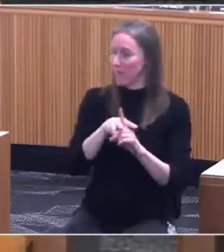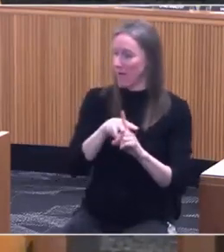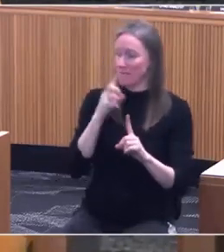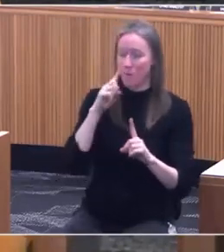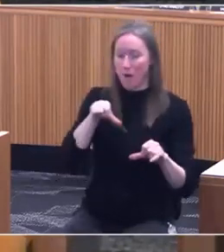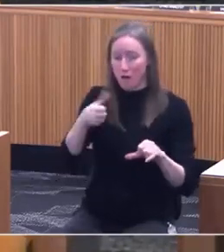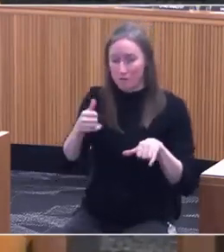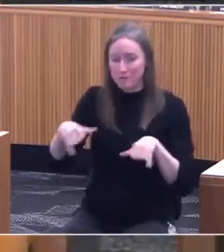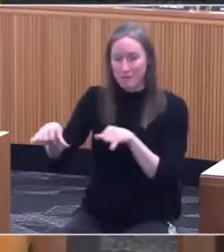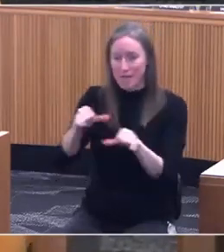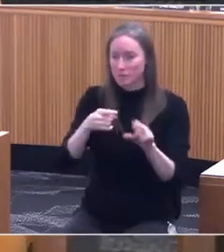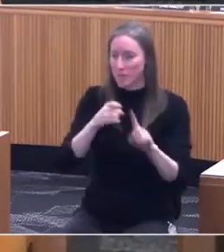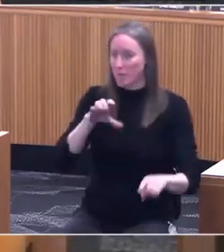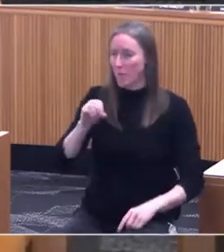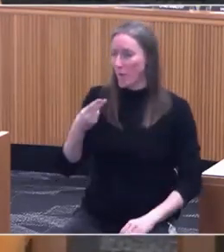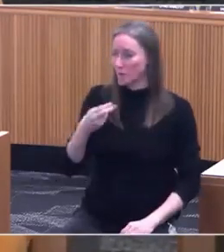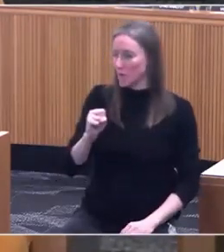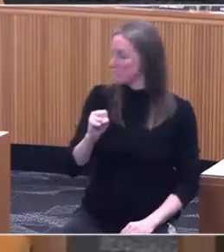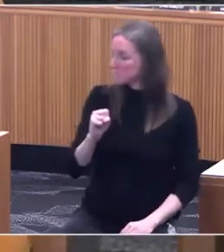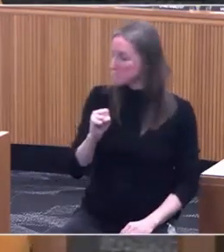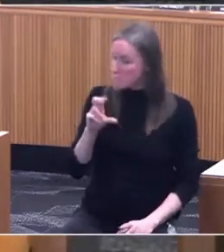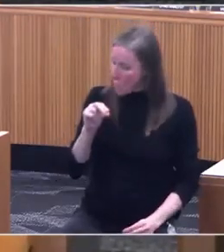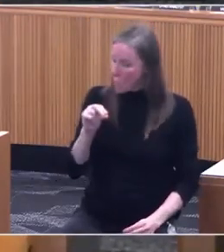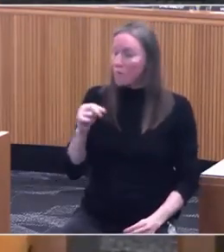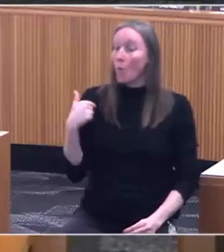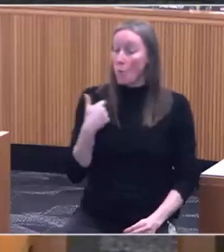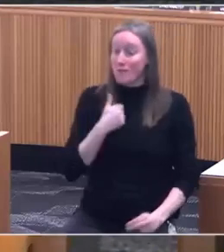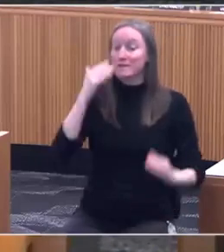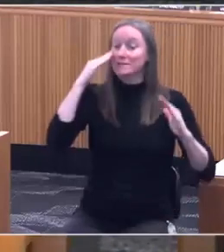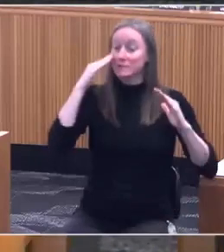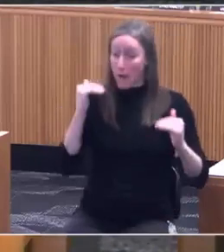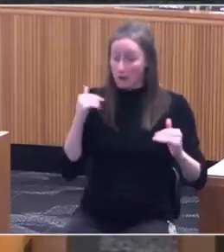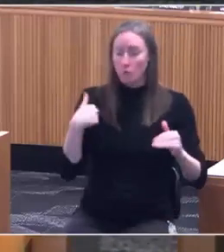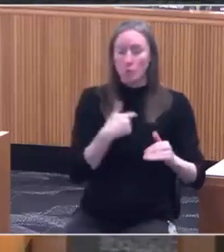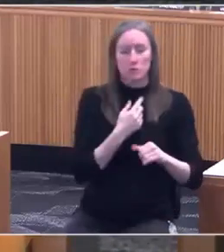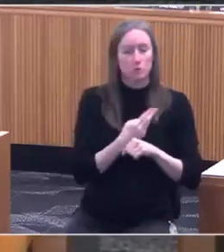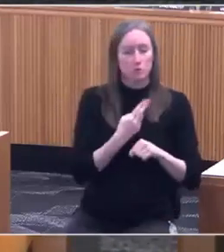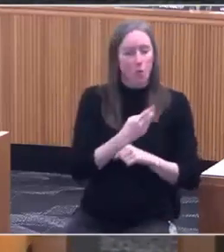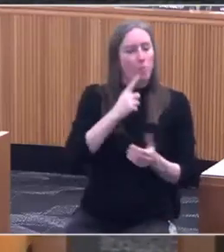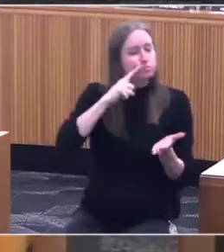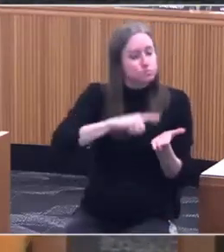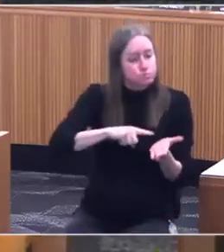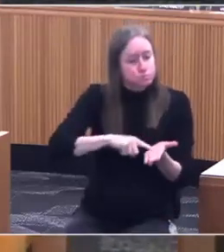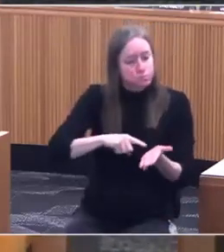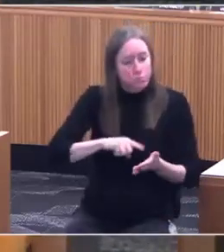Because we do expect, when we use research to make decisions, that it be peer reviewed,